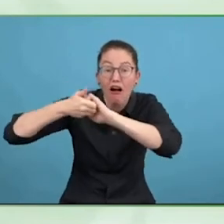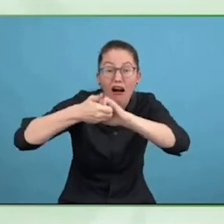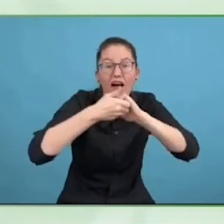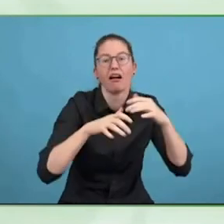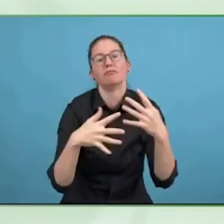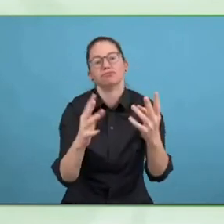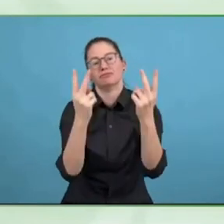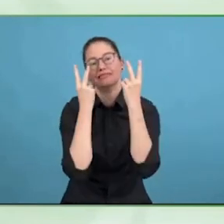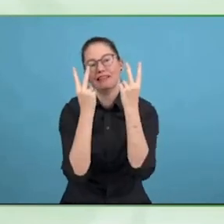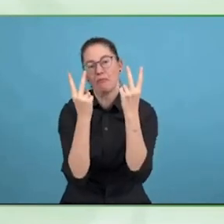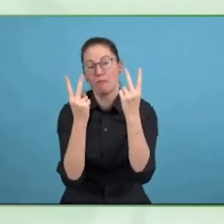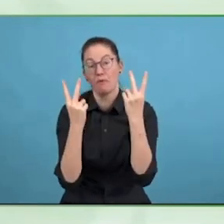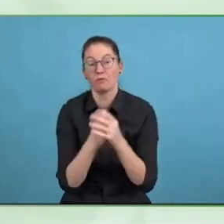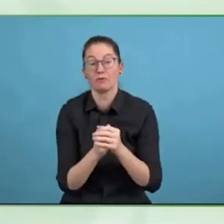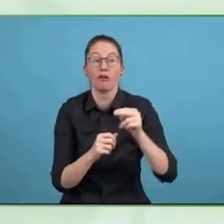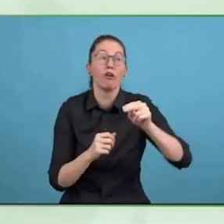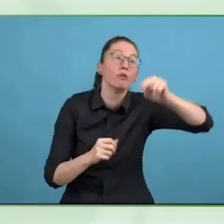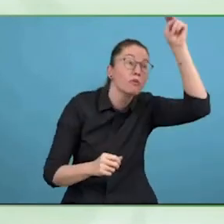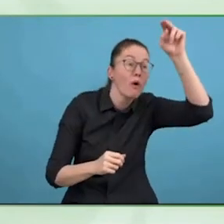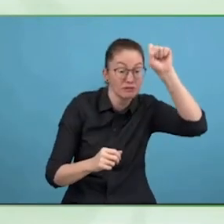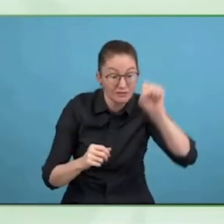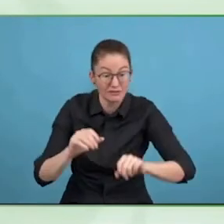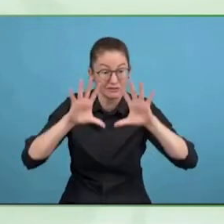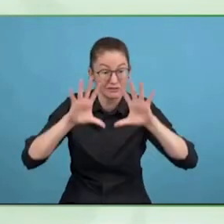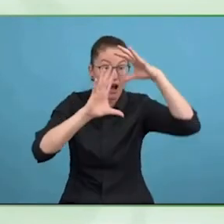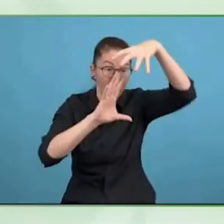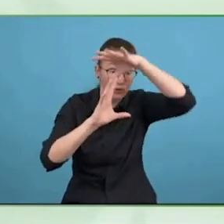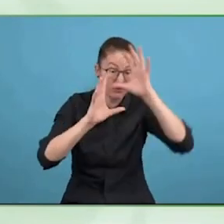good ideas that we shared in this work. Very good.